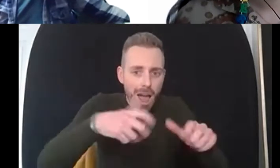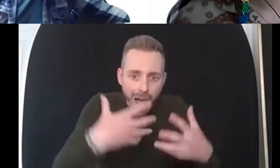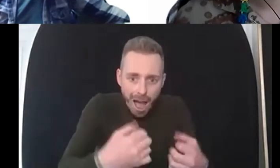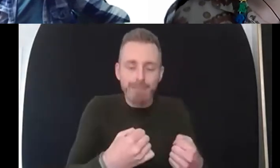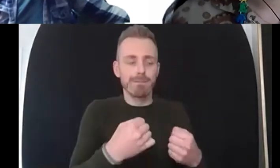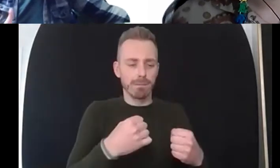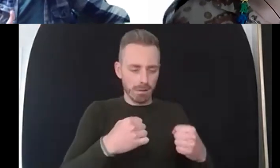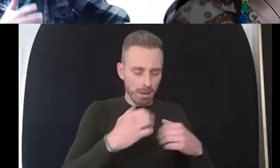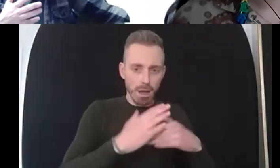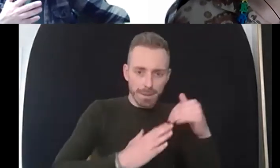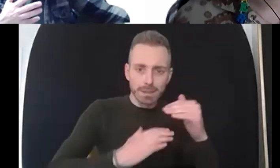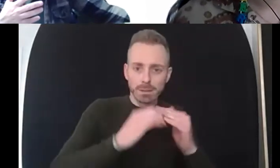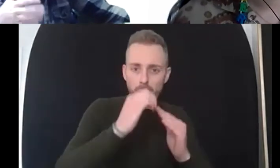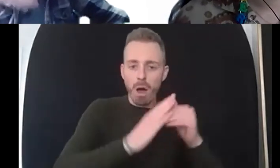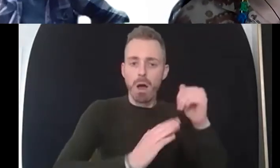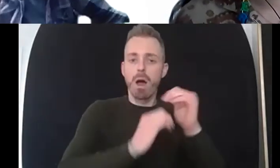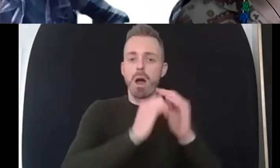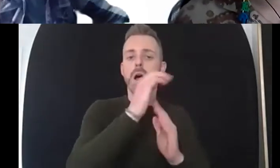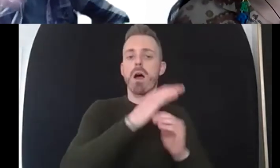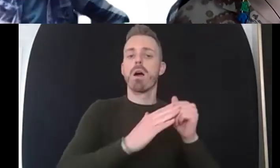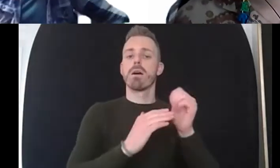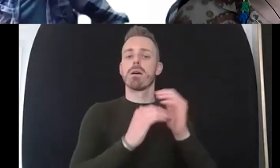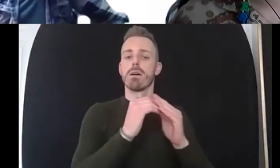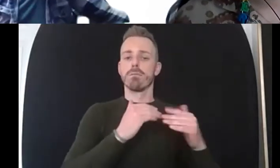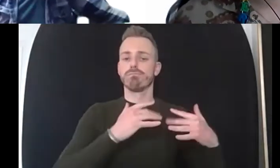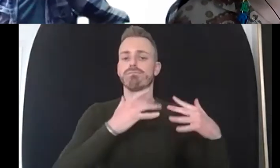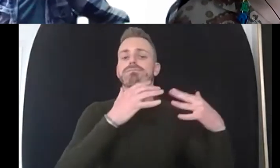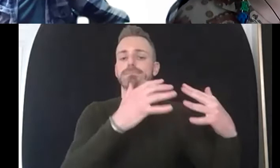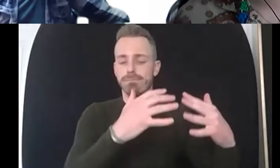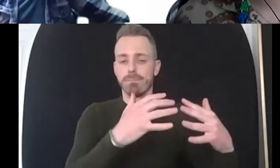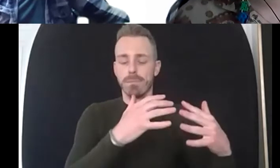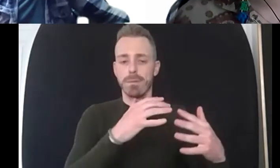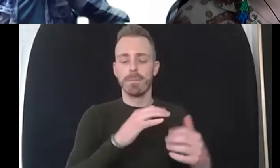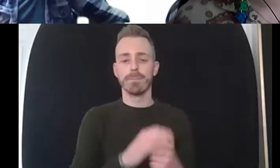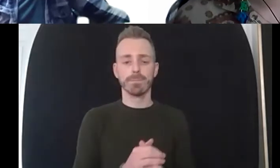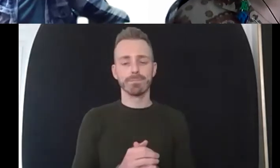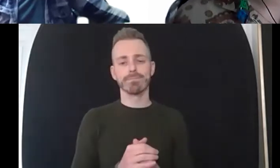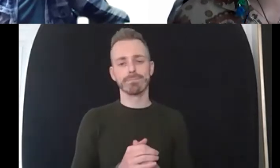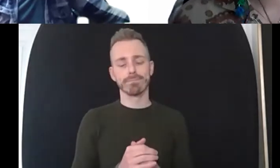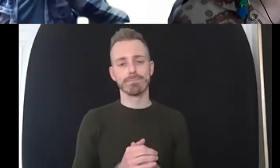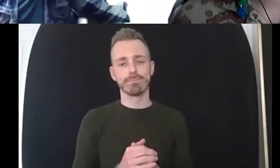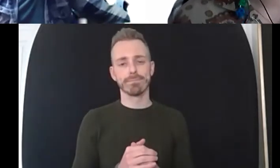they're there for people and then build up from there yeah absolutely that's really interesting